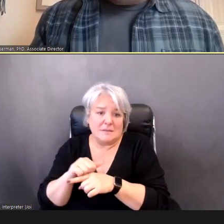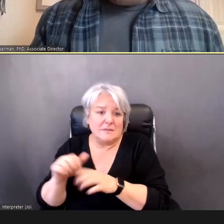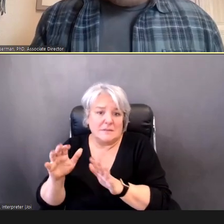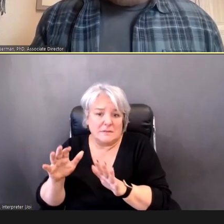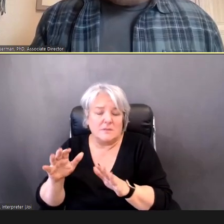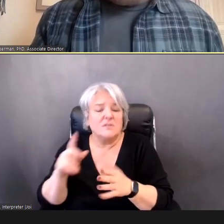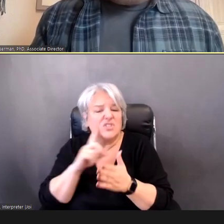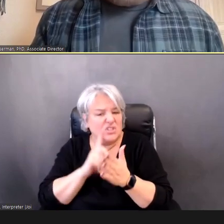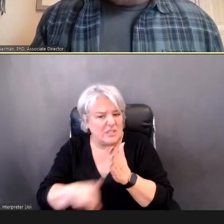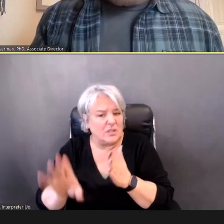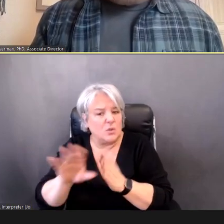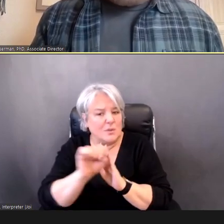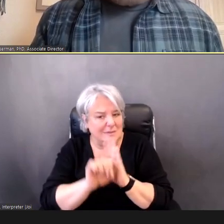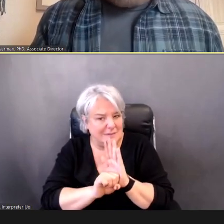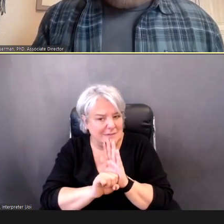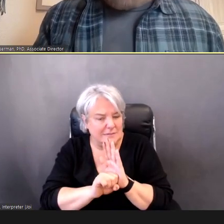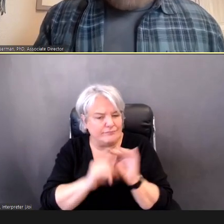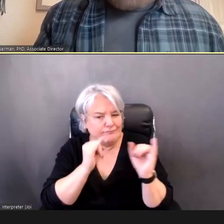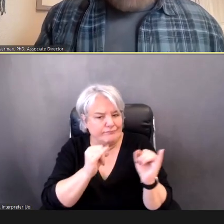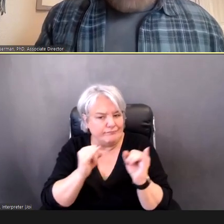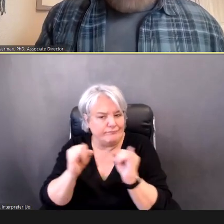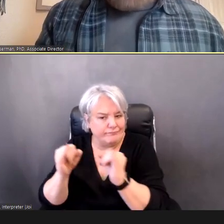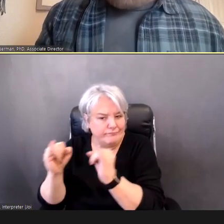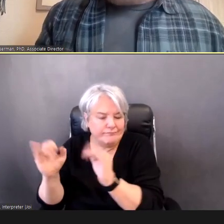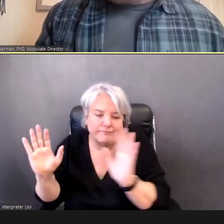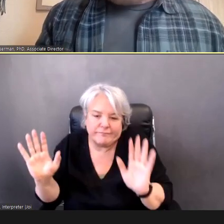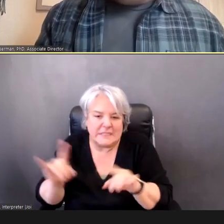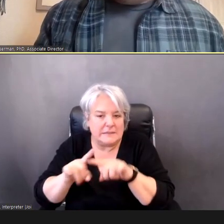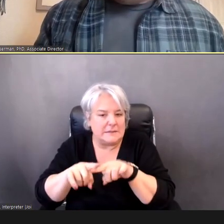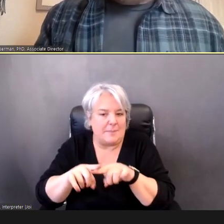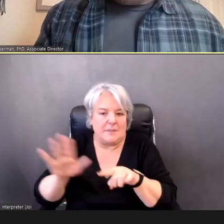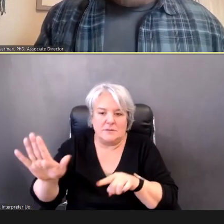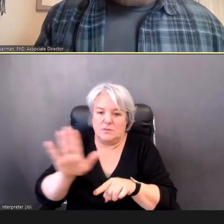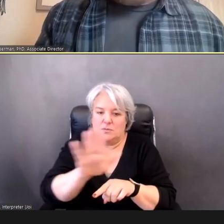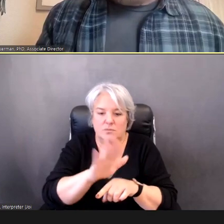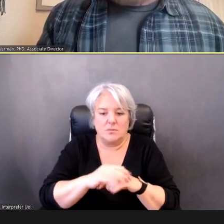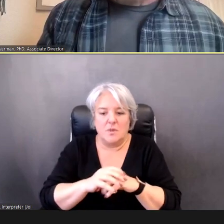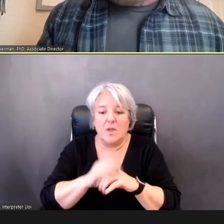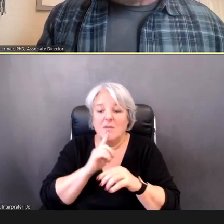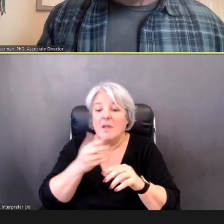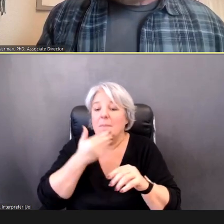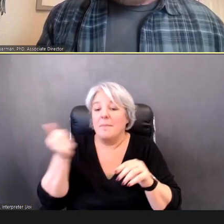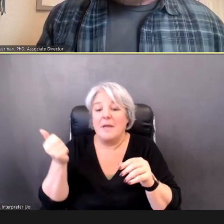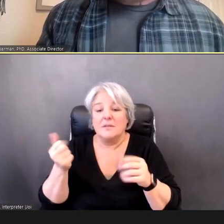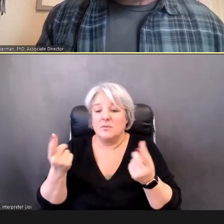and the best way to do that is to contact your state's early hearing